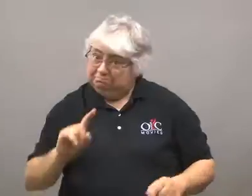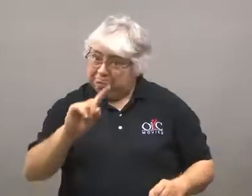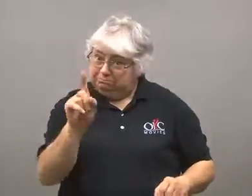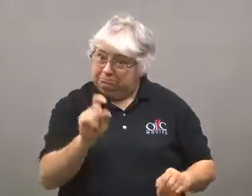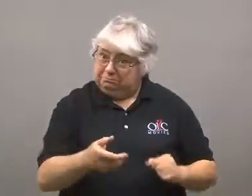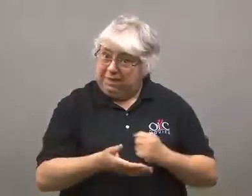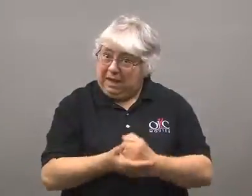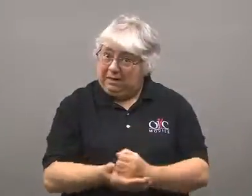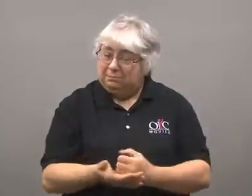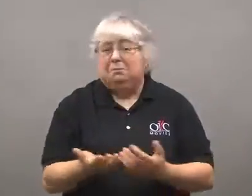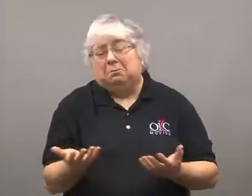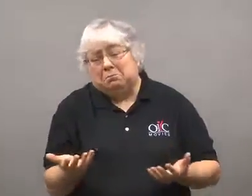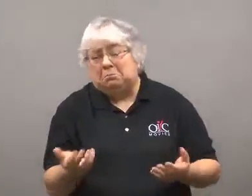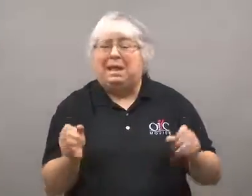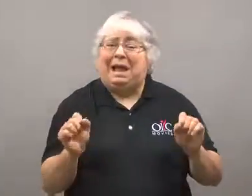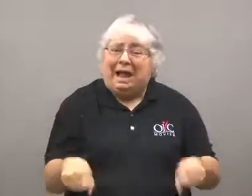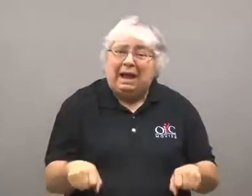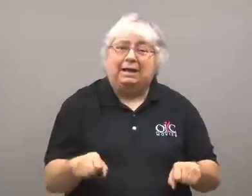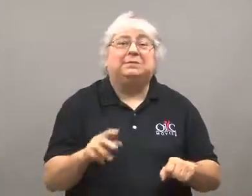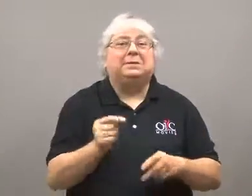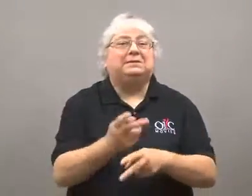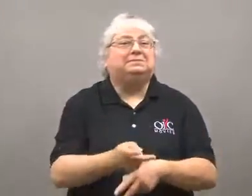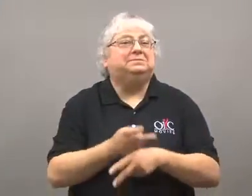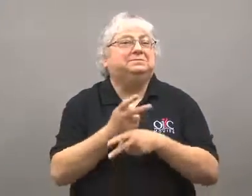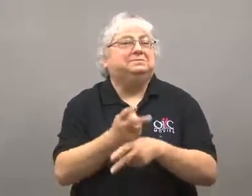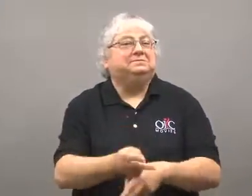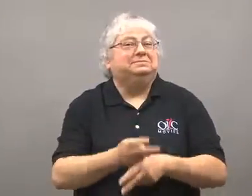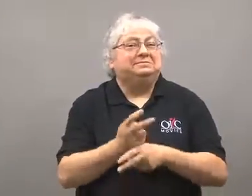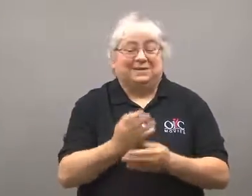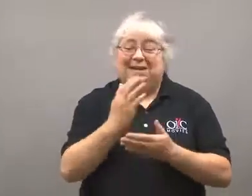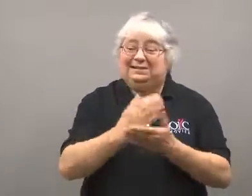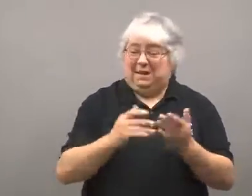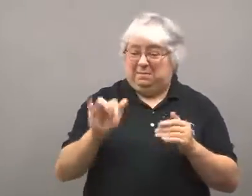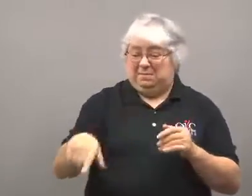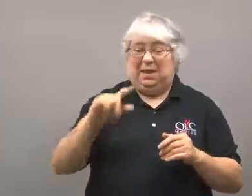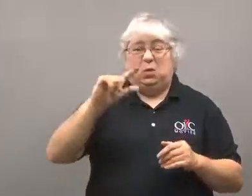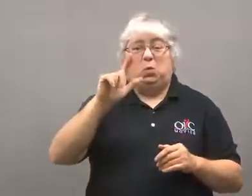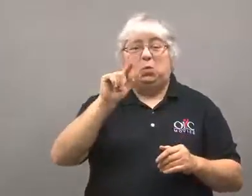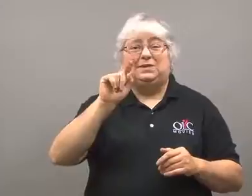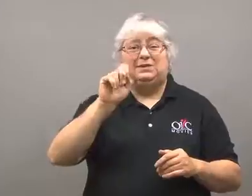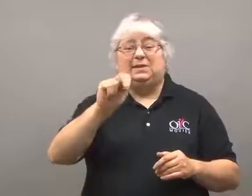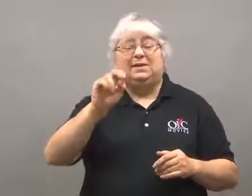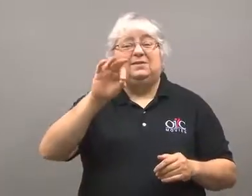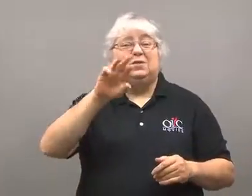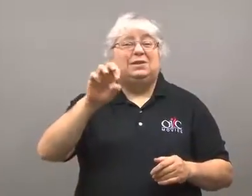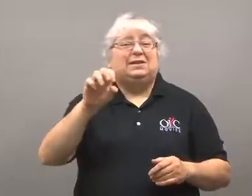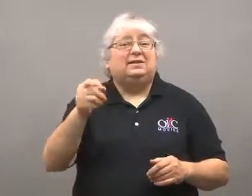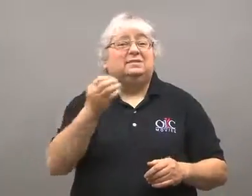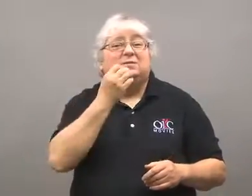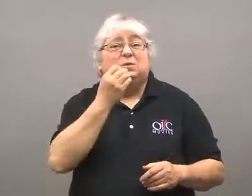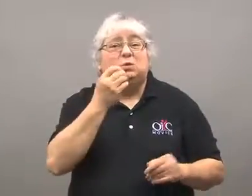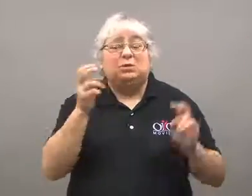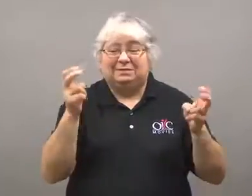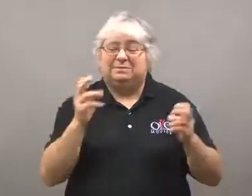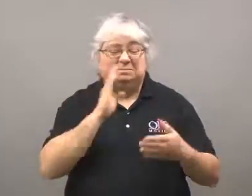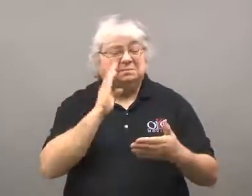It might help, but a word of caution.